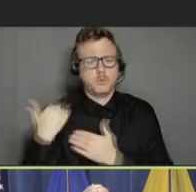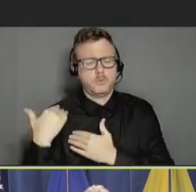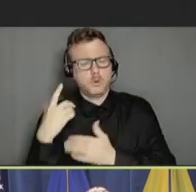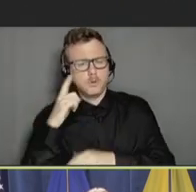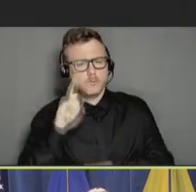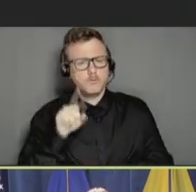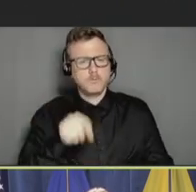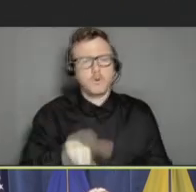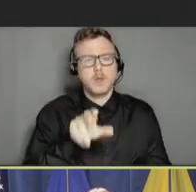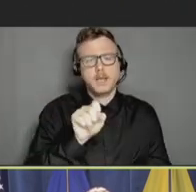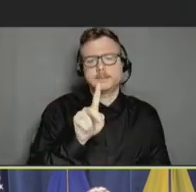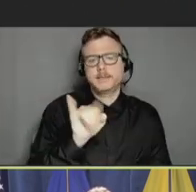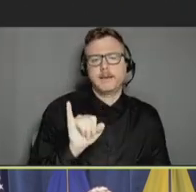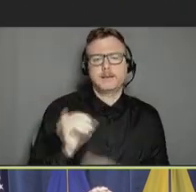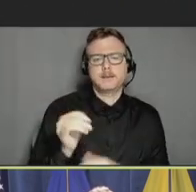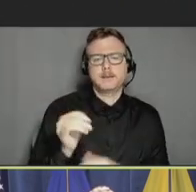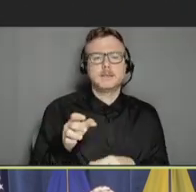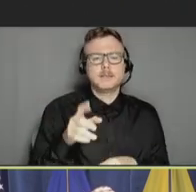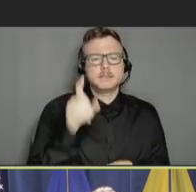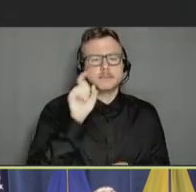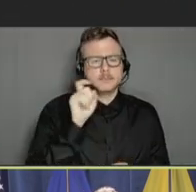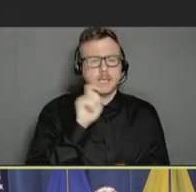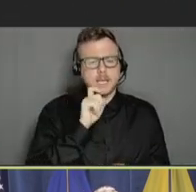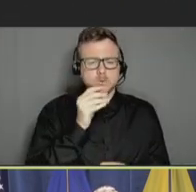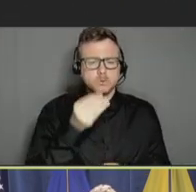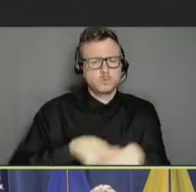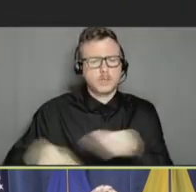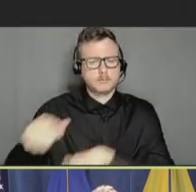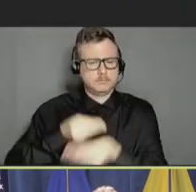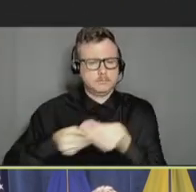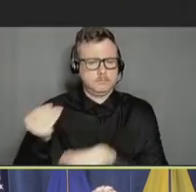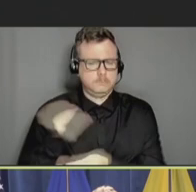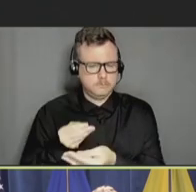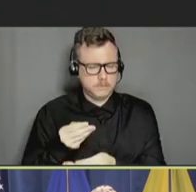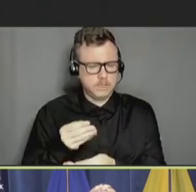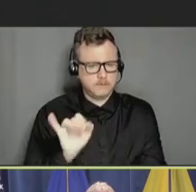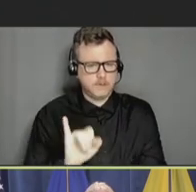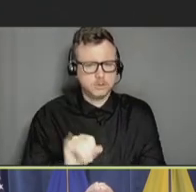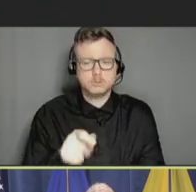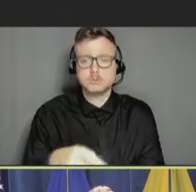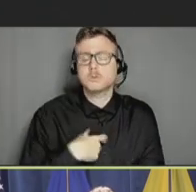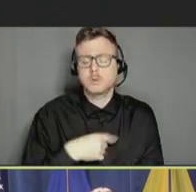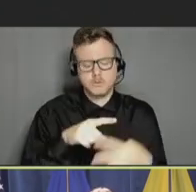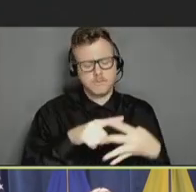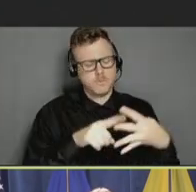STIs, in the United States. The plan focuses on four of the STIs with the largest impact